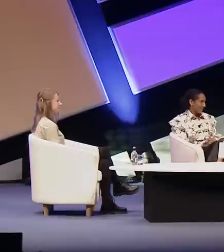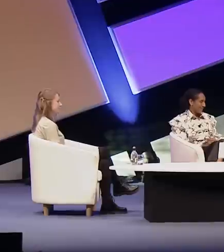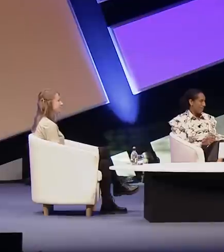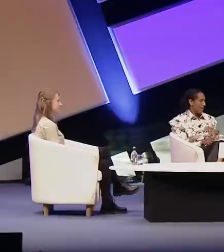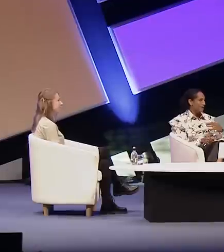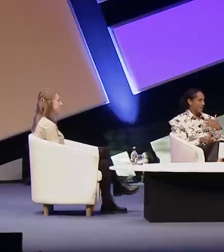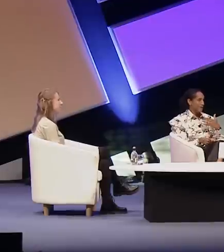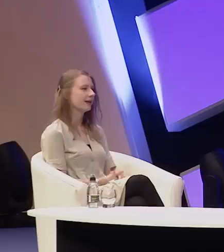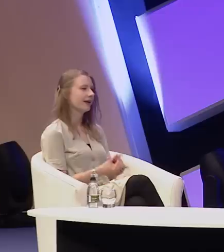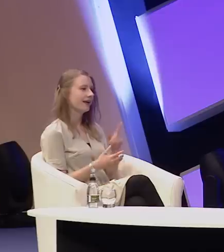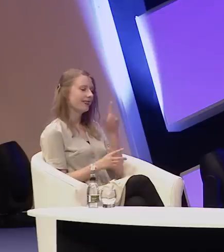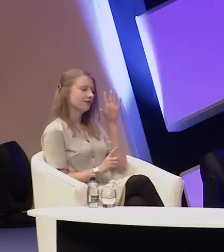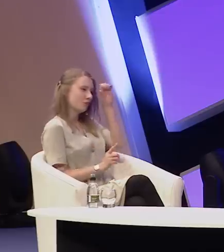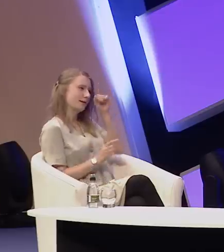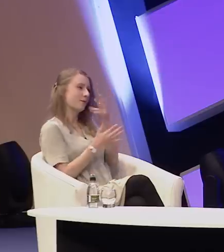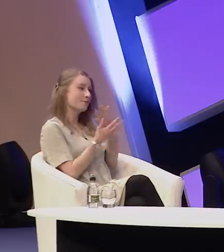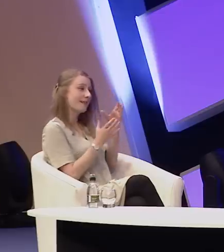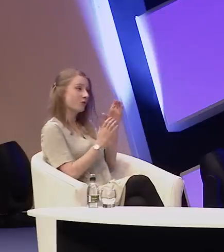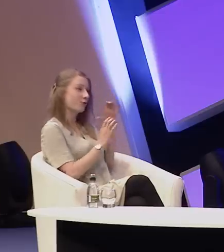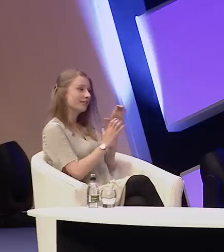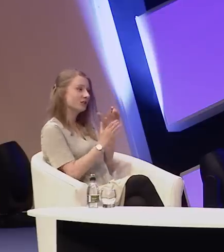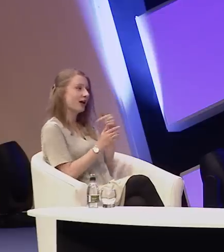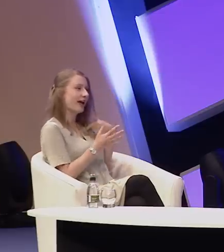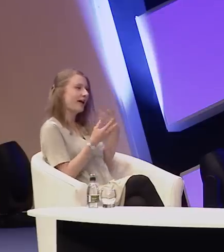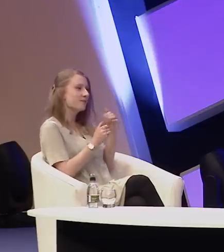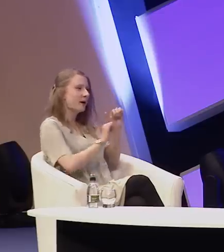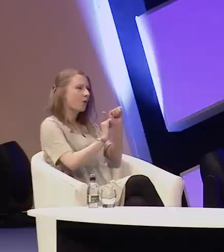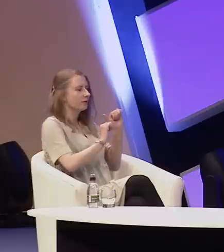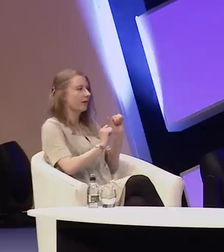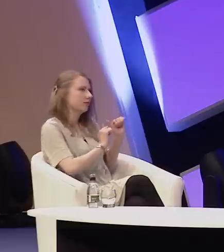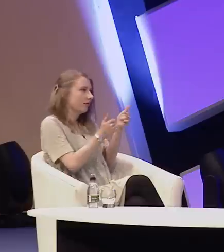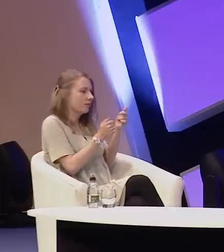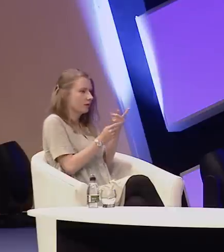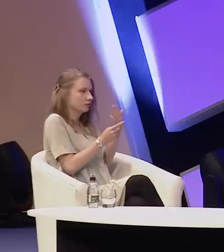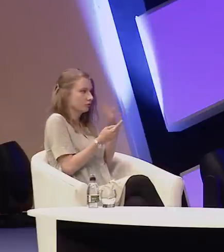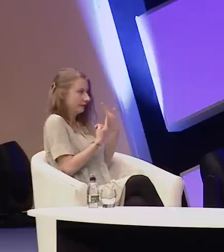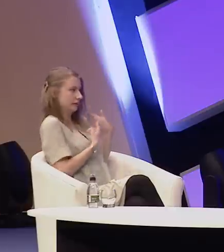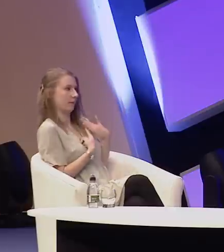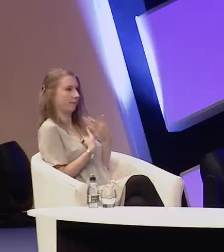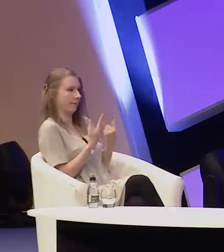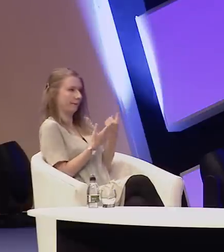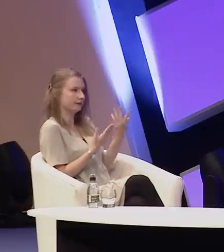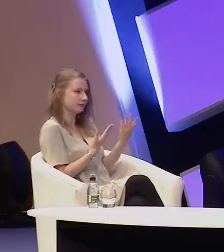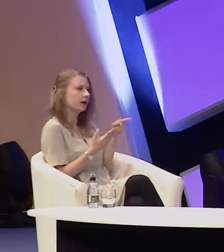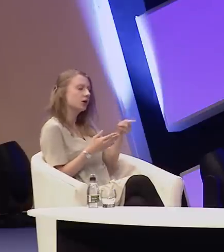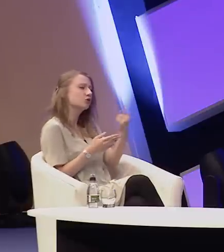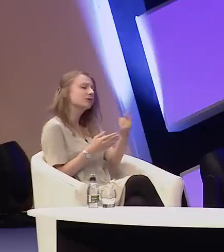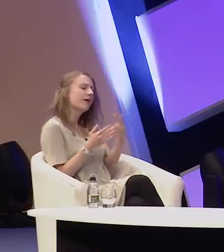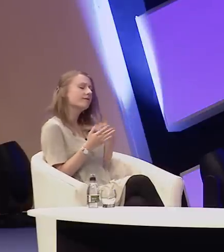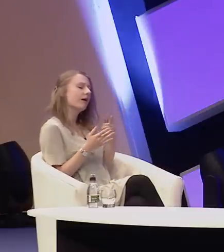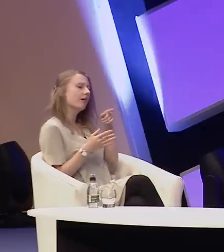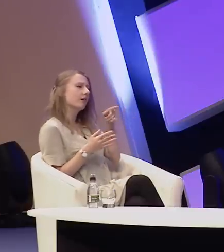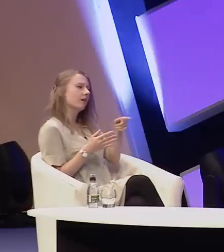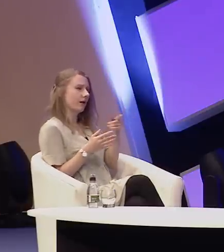It reminds me of many of the conversations I have about well-intentioned racism. Do you feel that all of these conversations